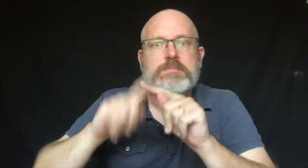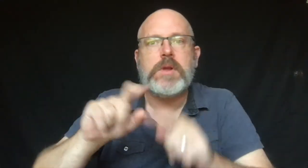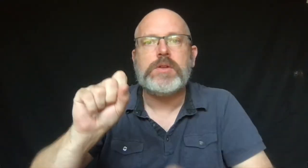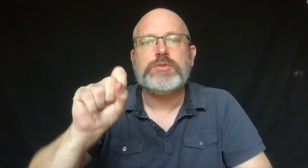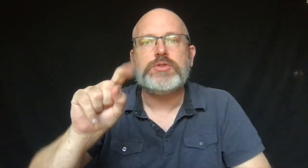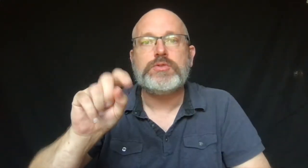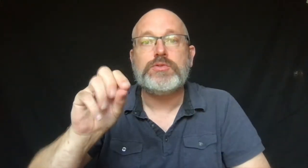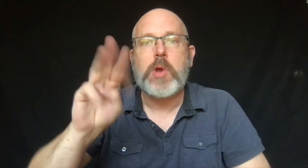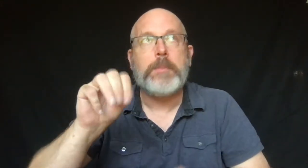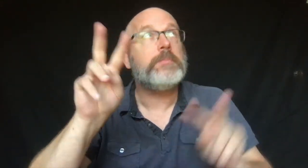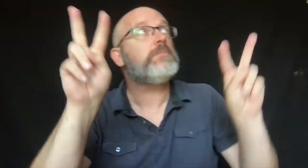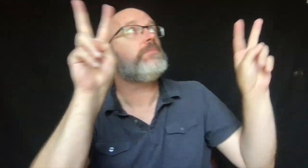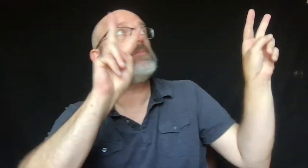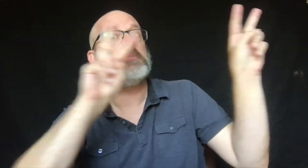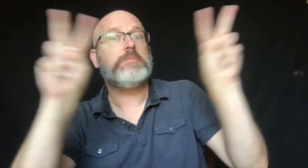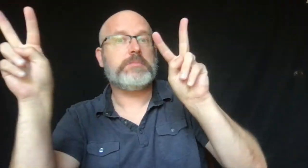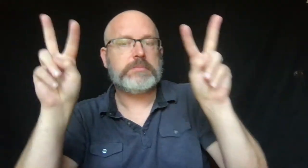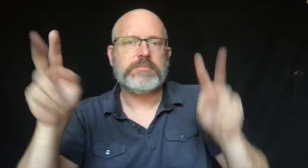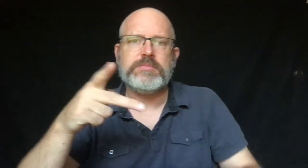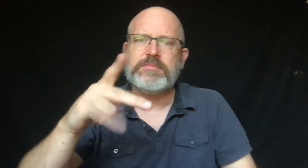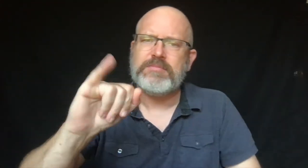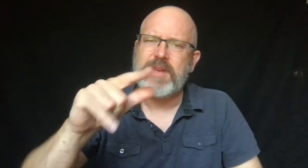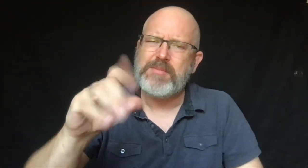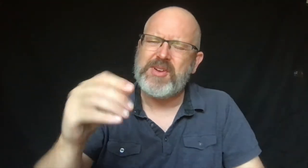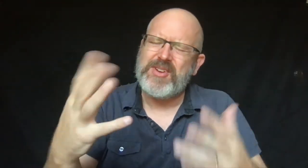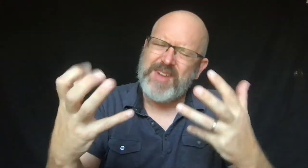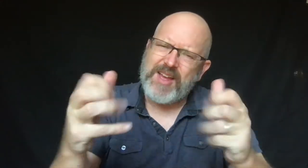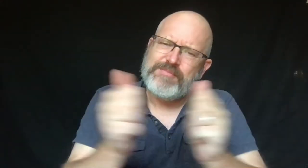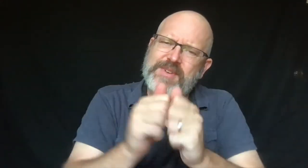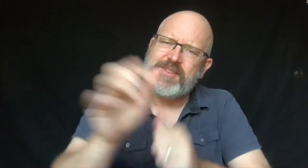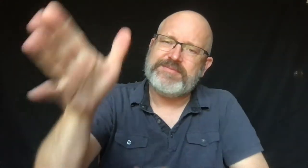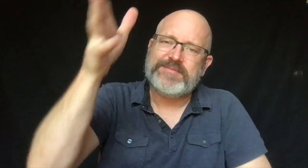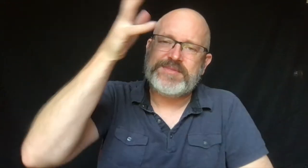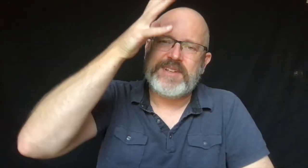His dad was checking on their house and watching the storm.